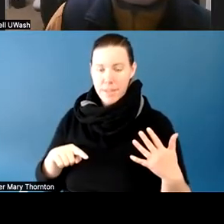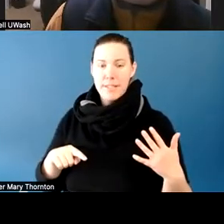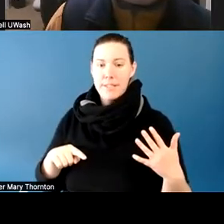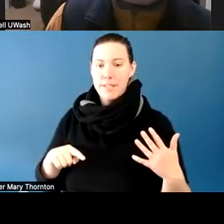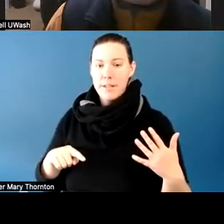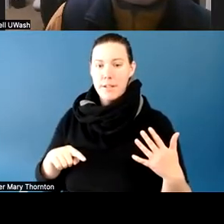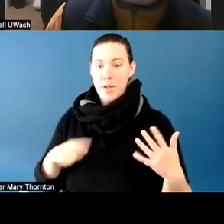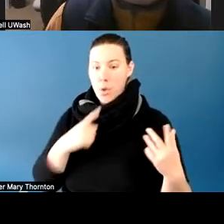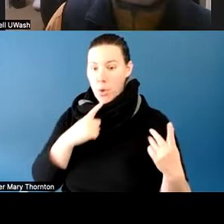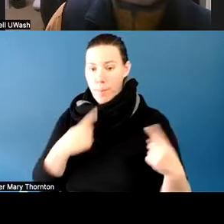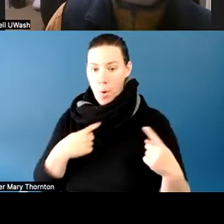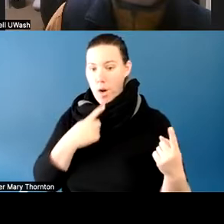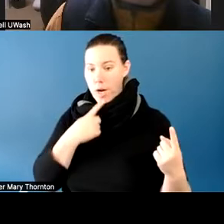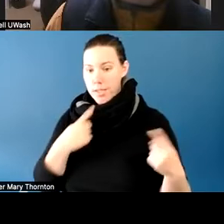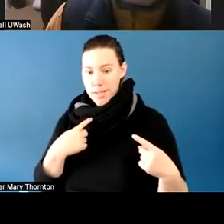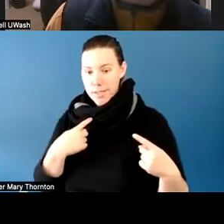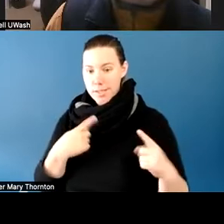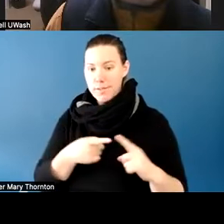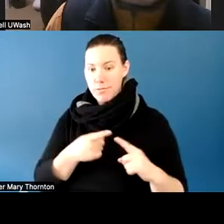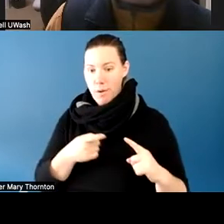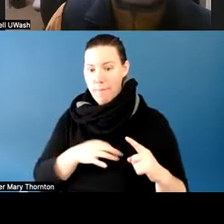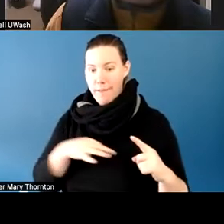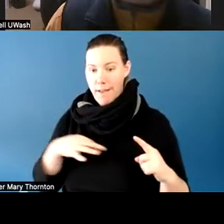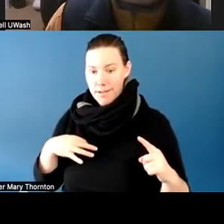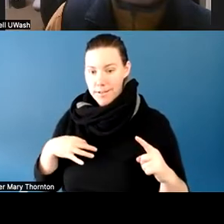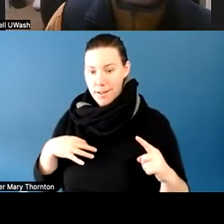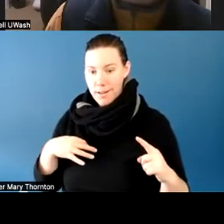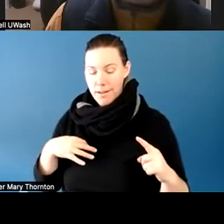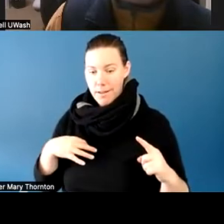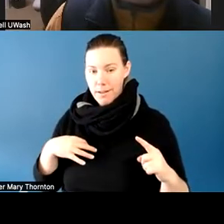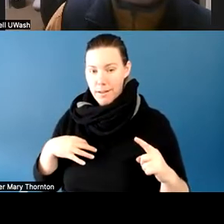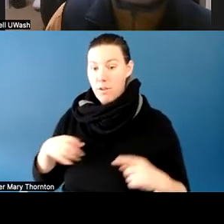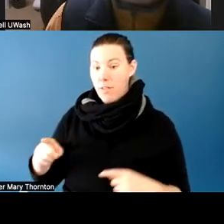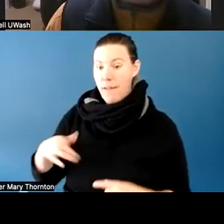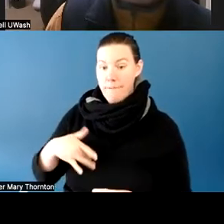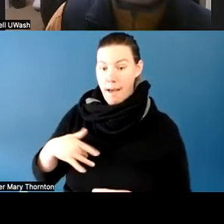been getting frustrated a lot. The student felt frustrated in class,